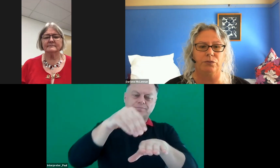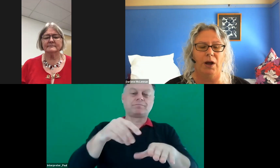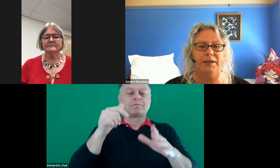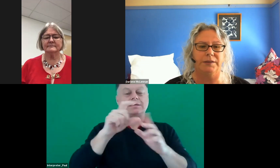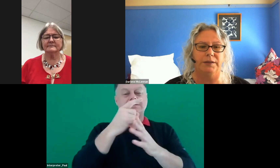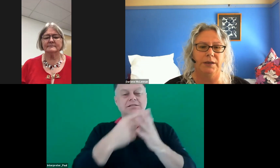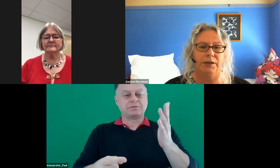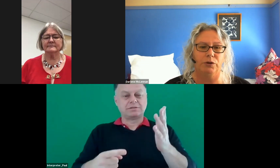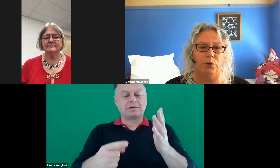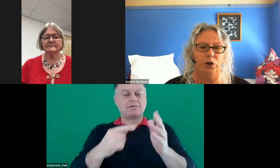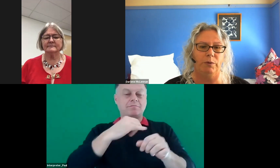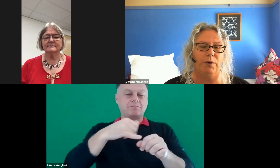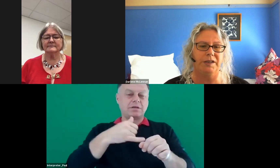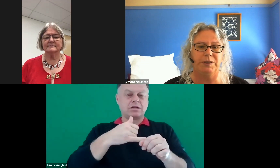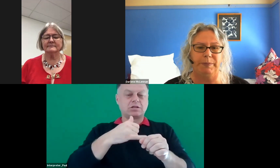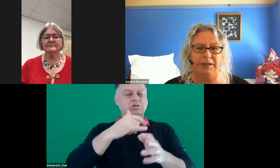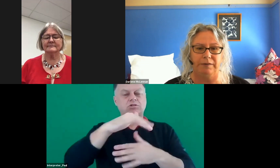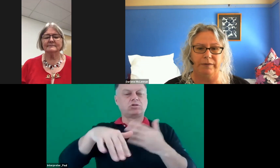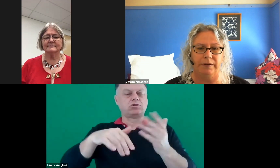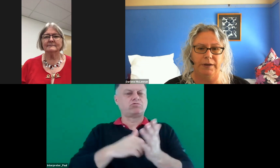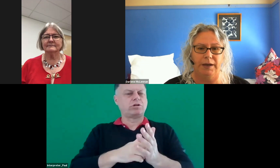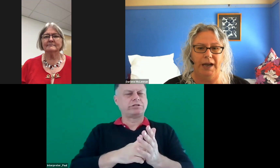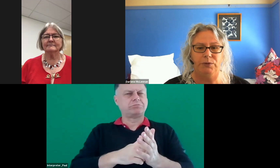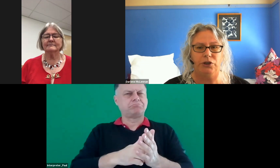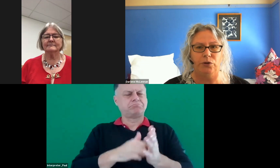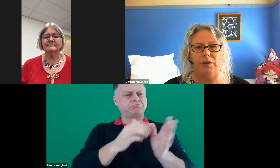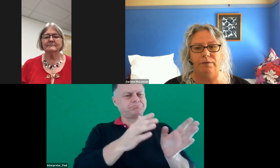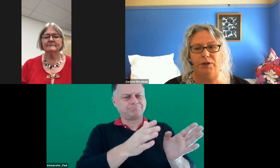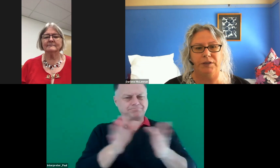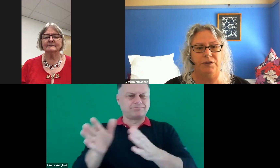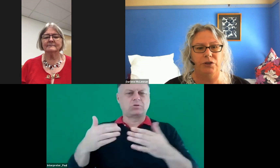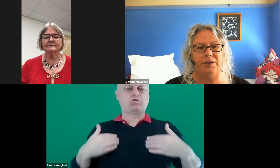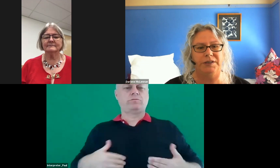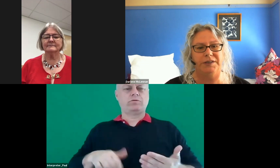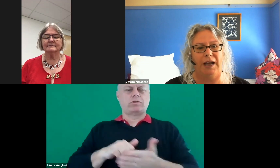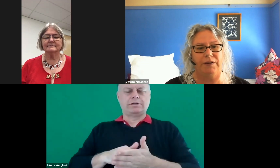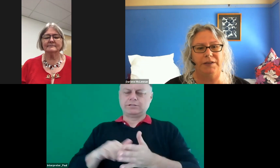rights to a more human rights perspective, and to ensure that the voice of students and staff in the